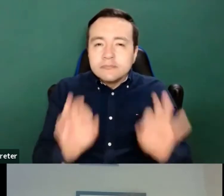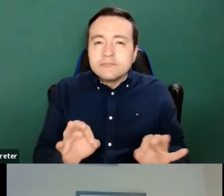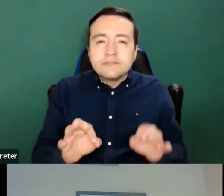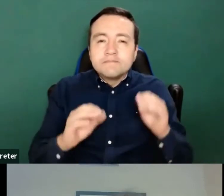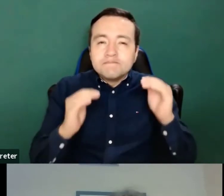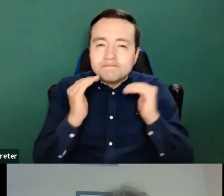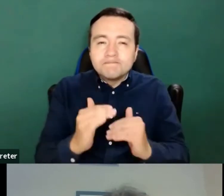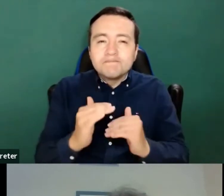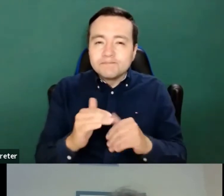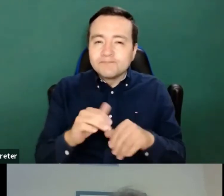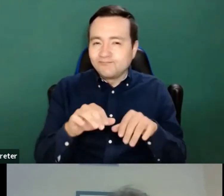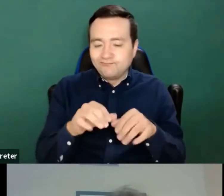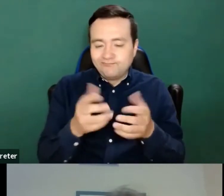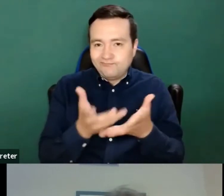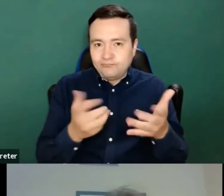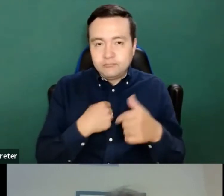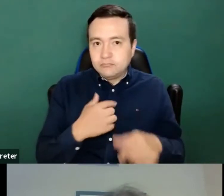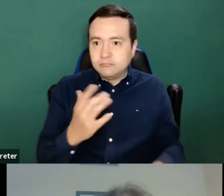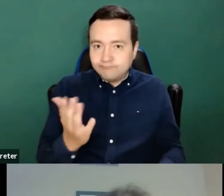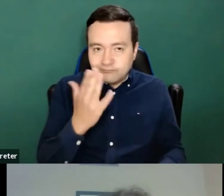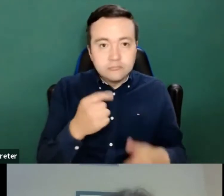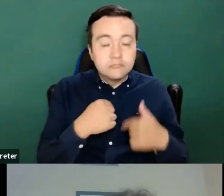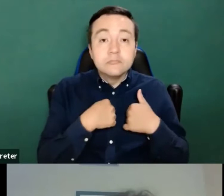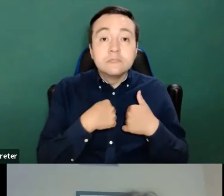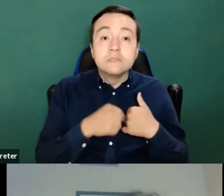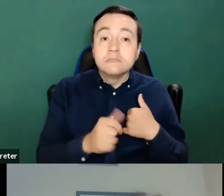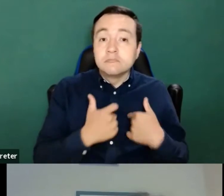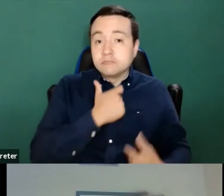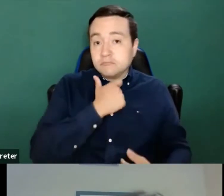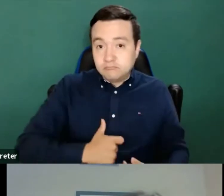And because I am a partially sighted who needs a screen reader.